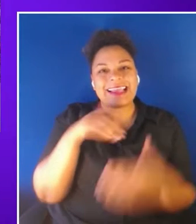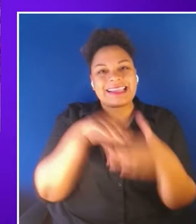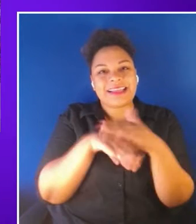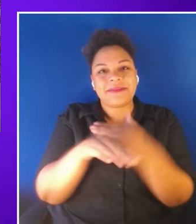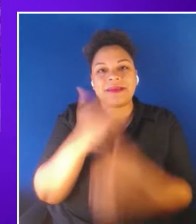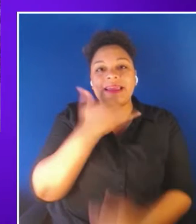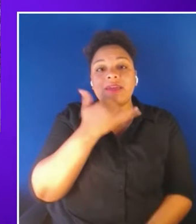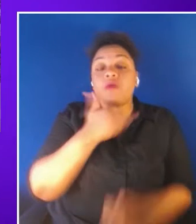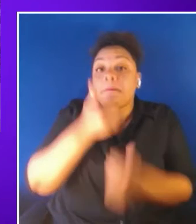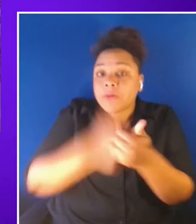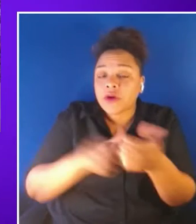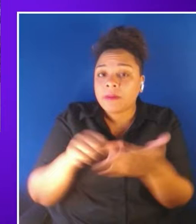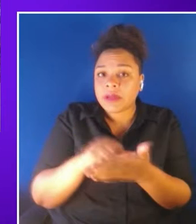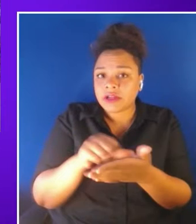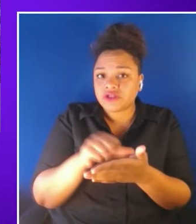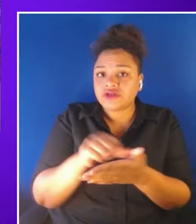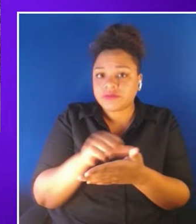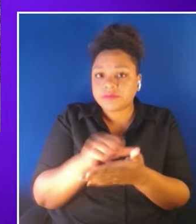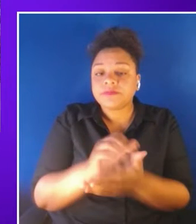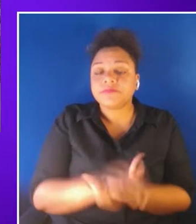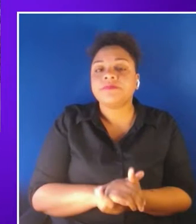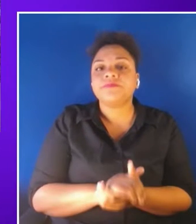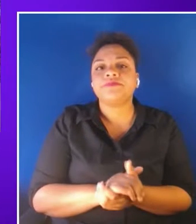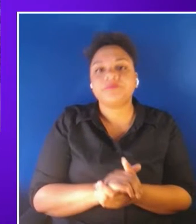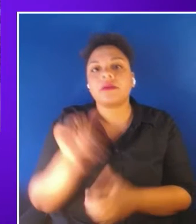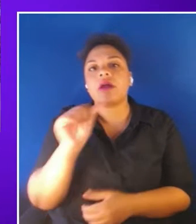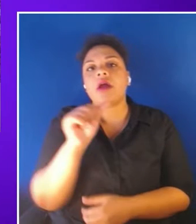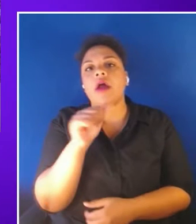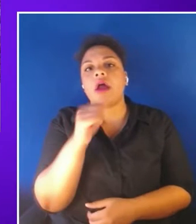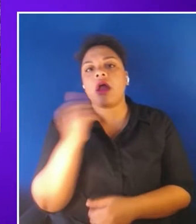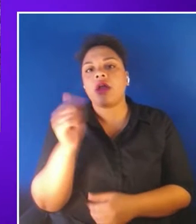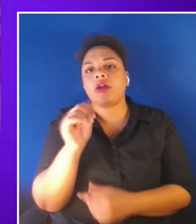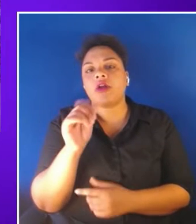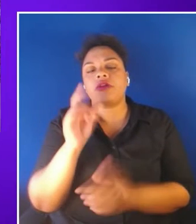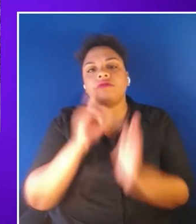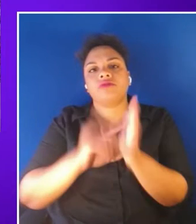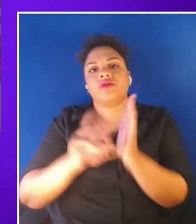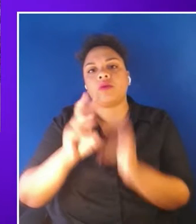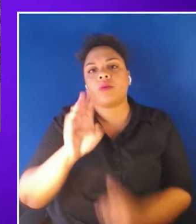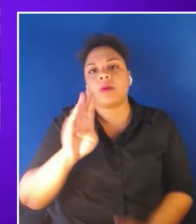and according to a recent study by web aim even accessibility practitioners when they were